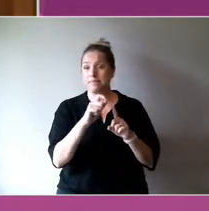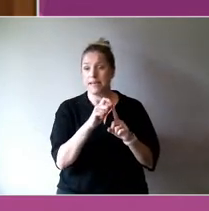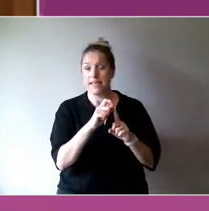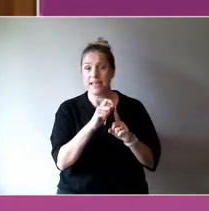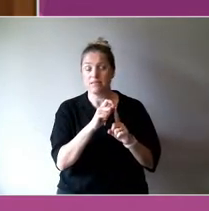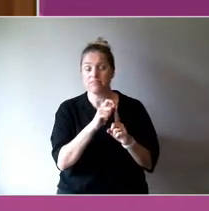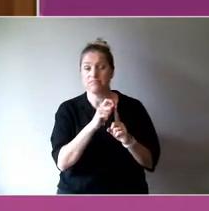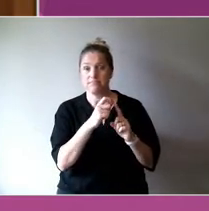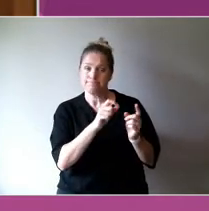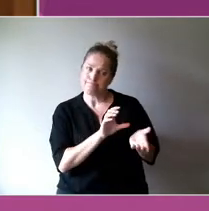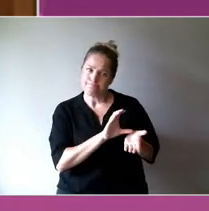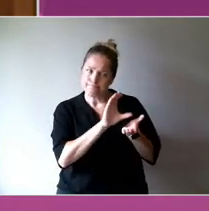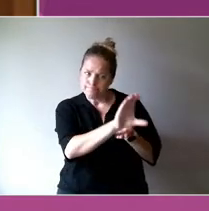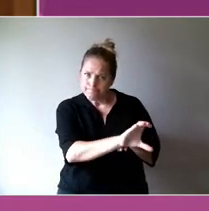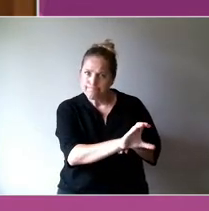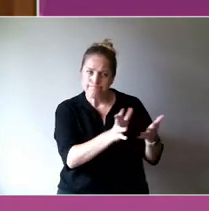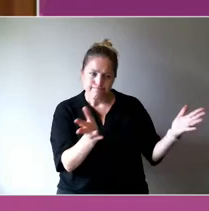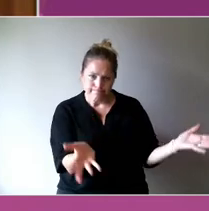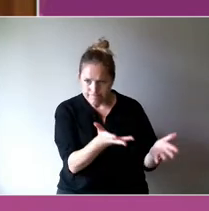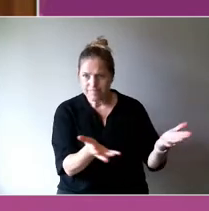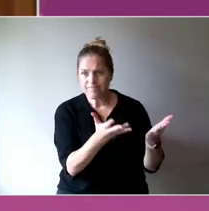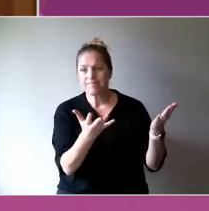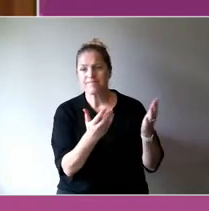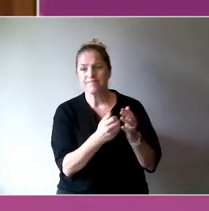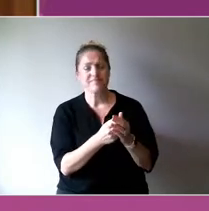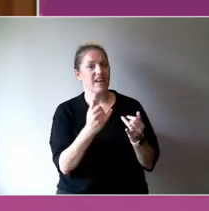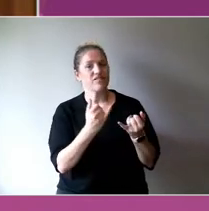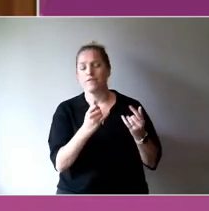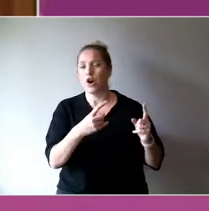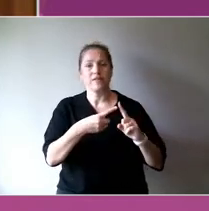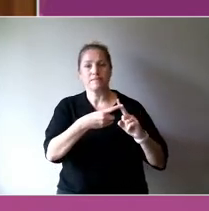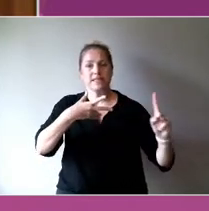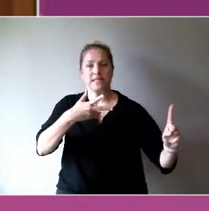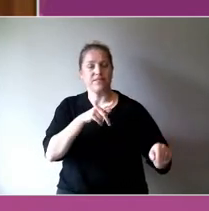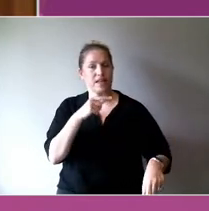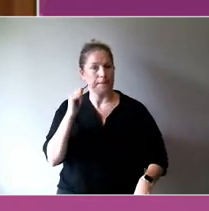Those things funded projects for a very specific purpose, that funding, they bought equipment